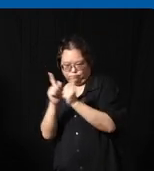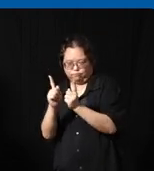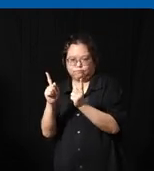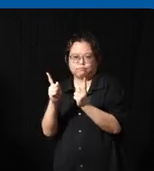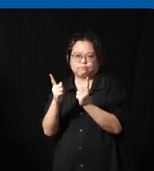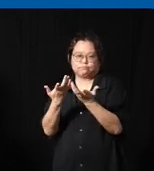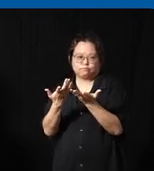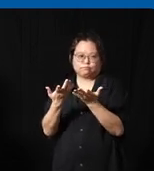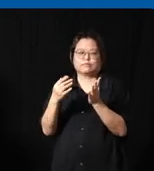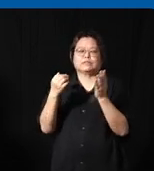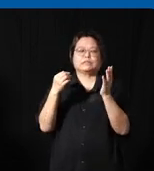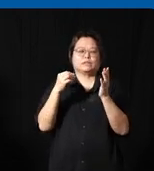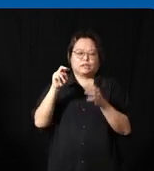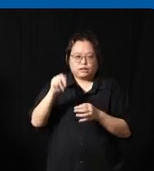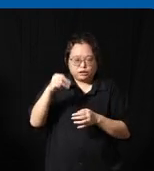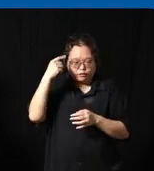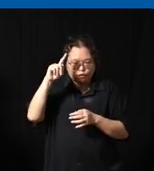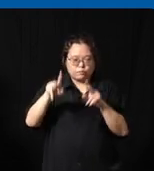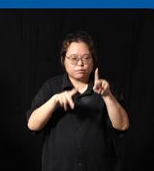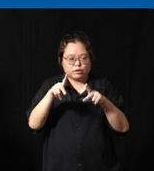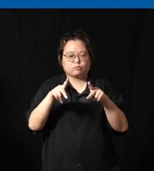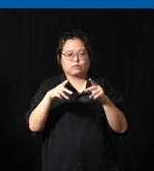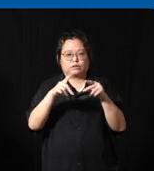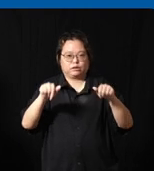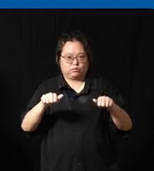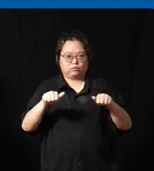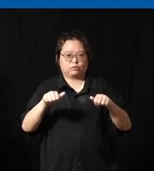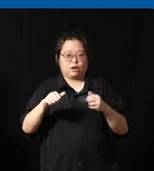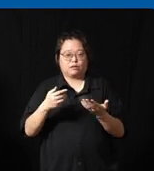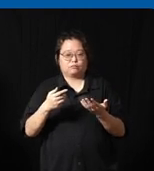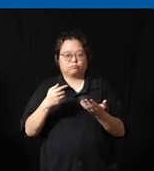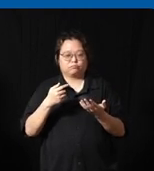specific needs for the person with disabilities so that there will be proper fit as well then of